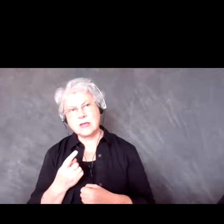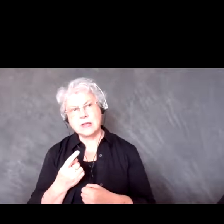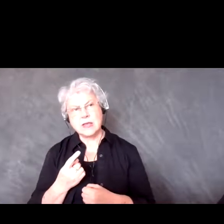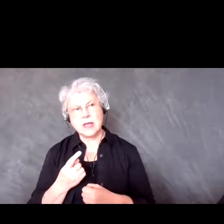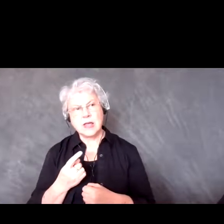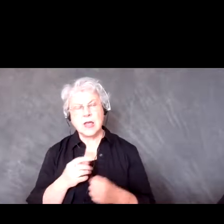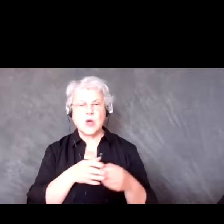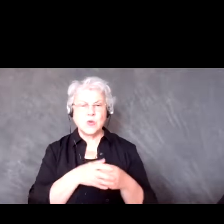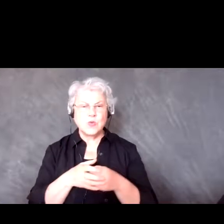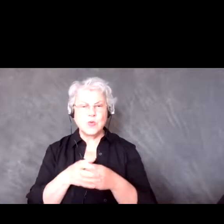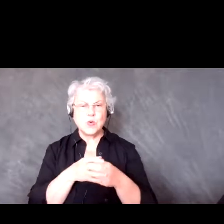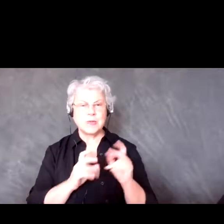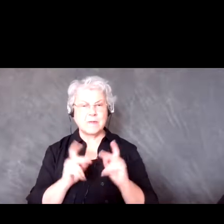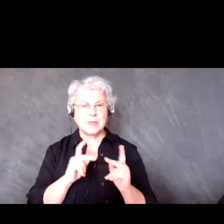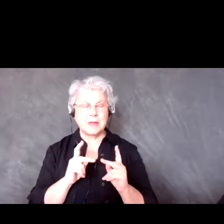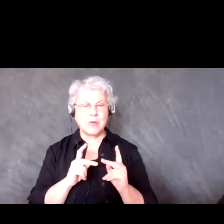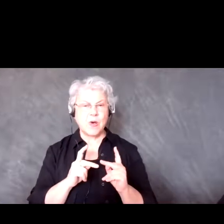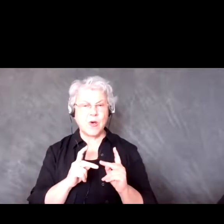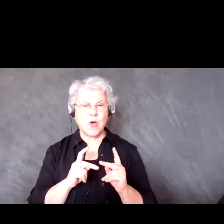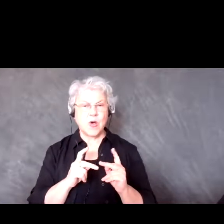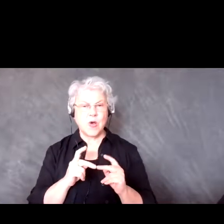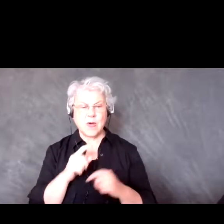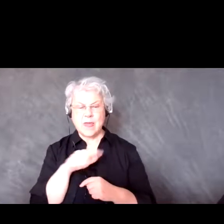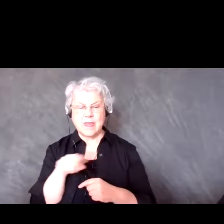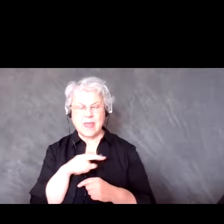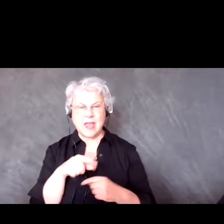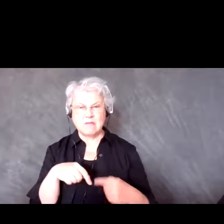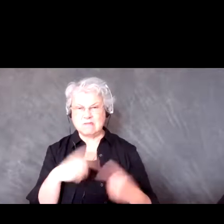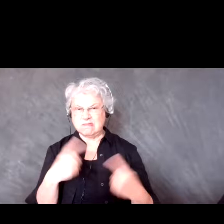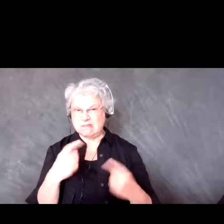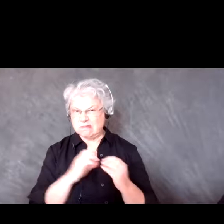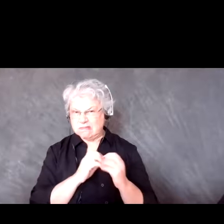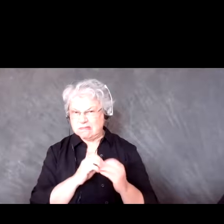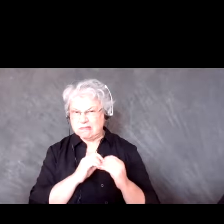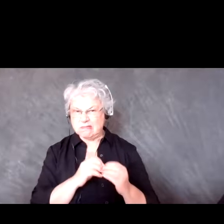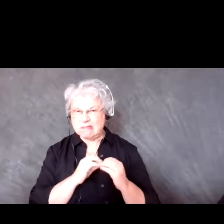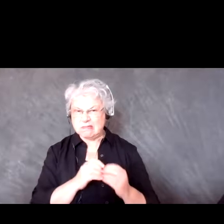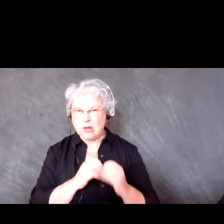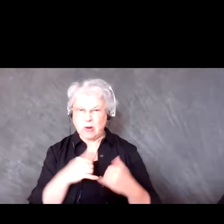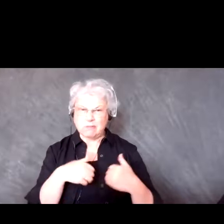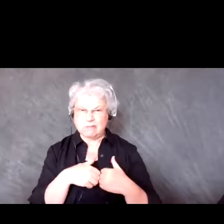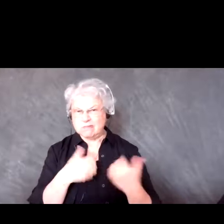or types of people that don't really get along, or always butt heads or have different perspectives.